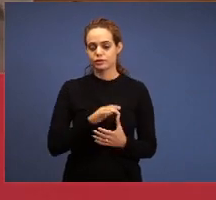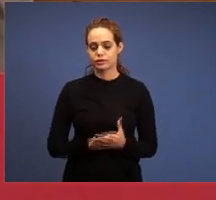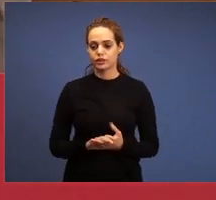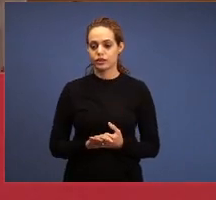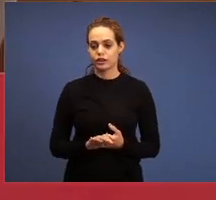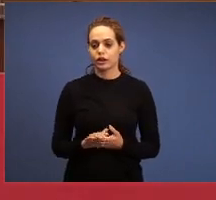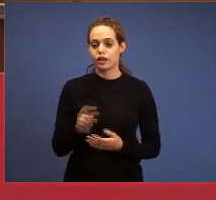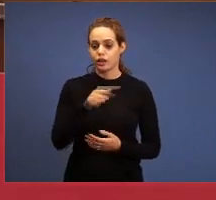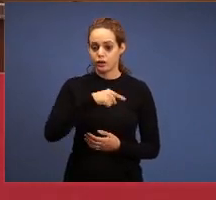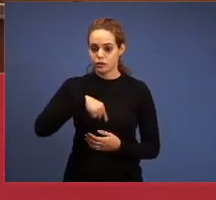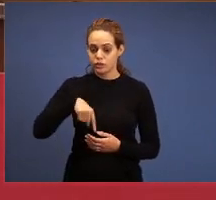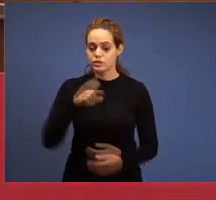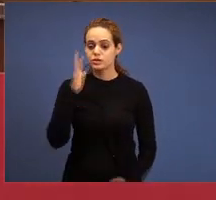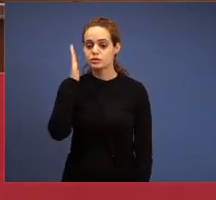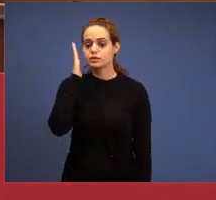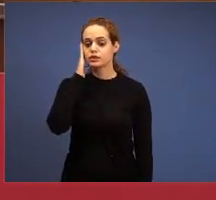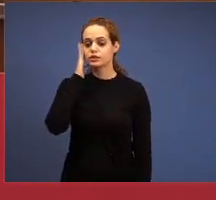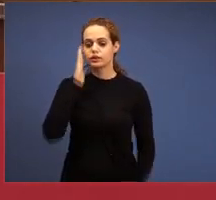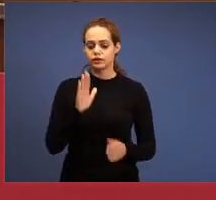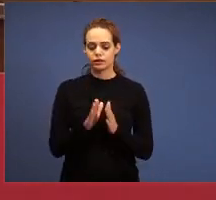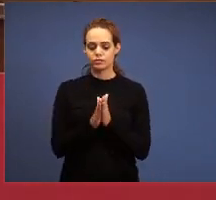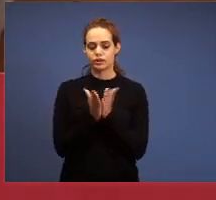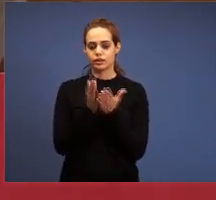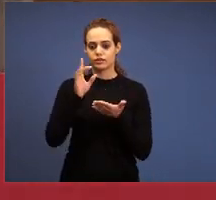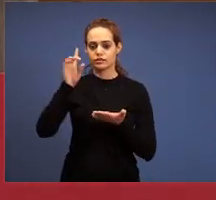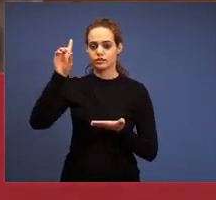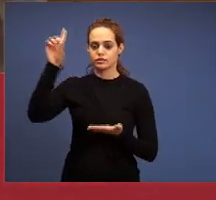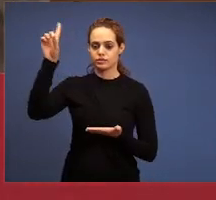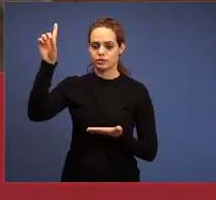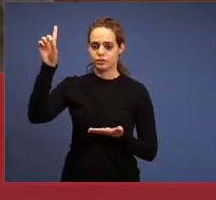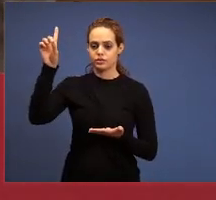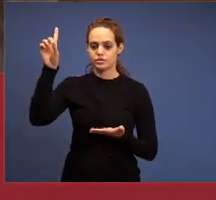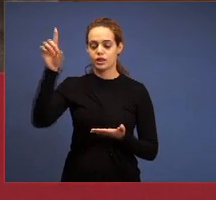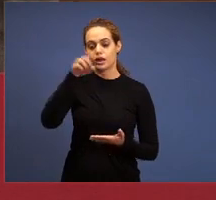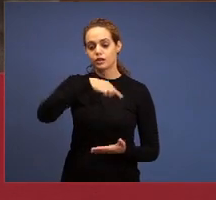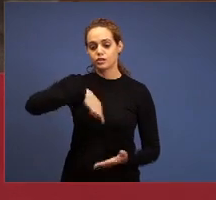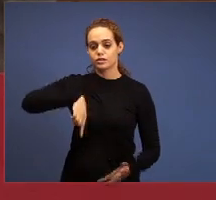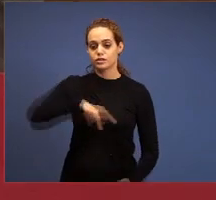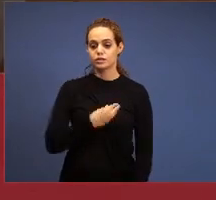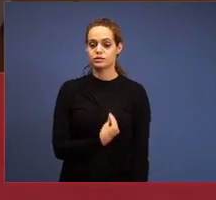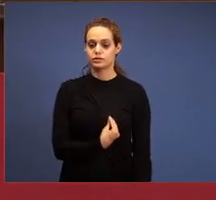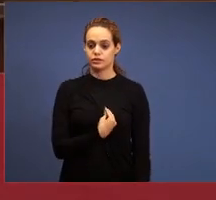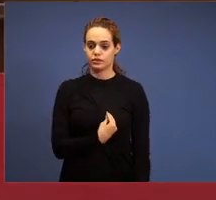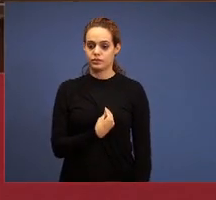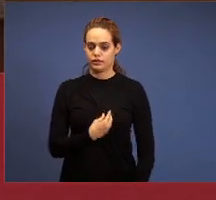they should be understood, it's the word, we're living this moment in another way,